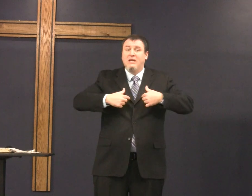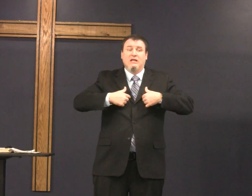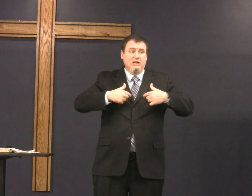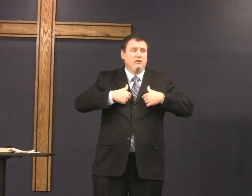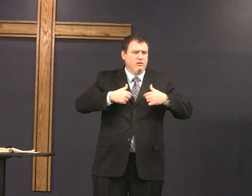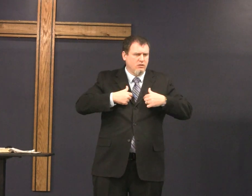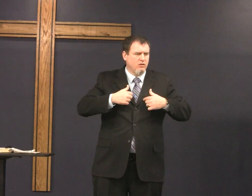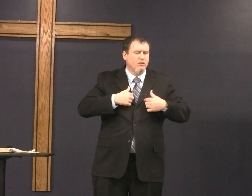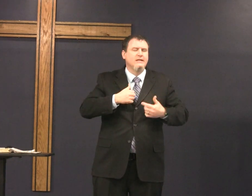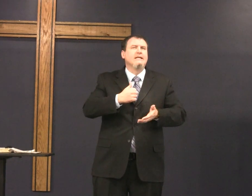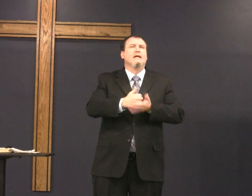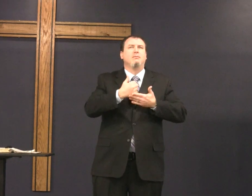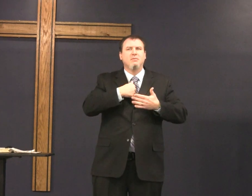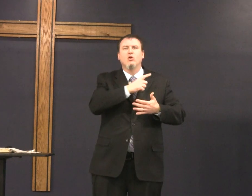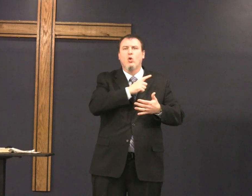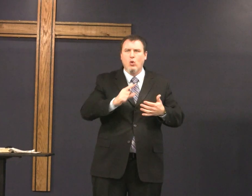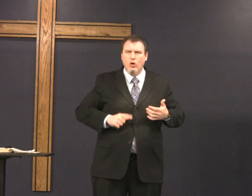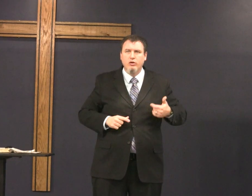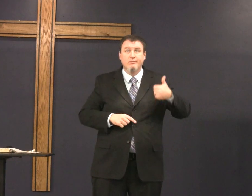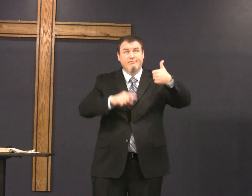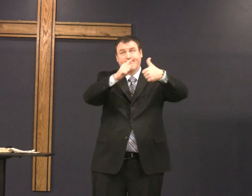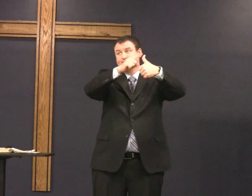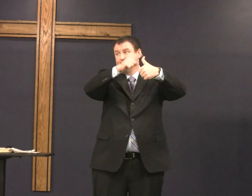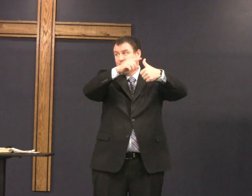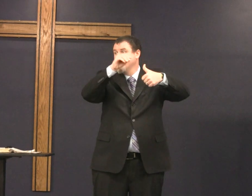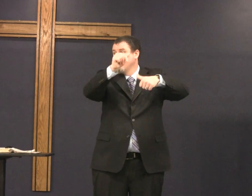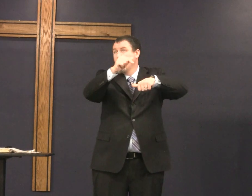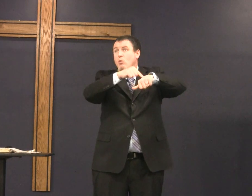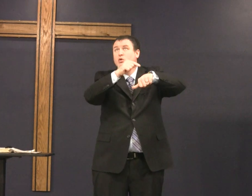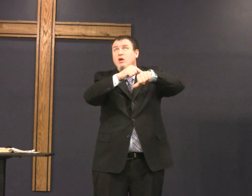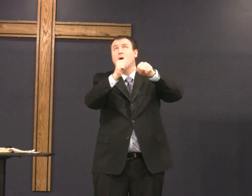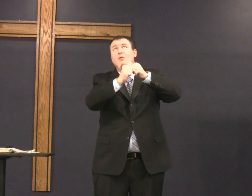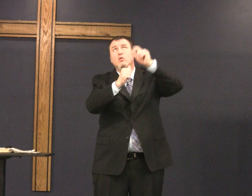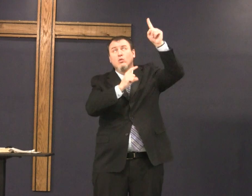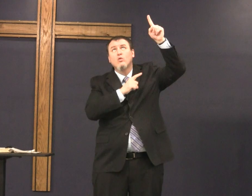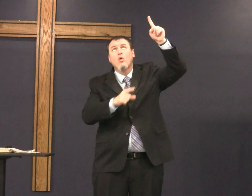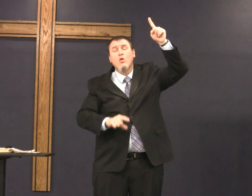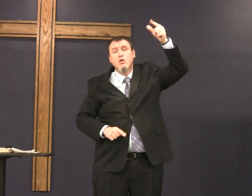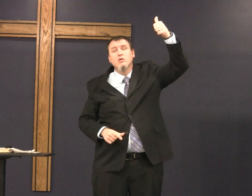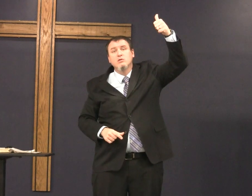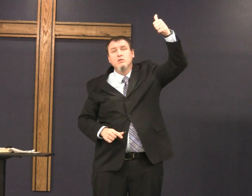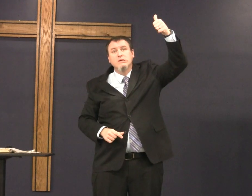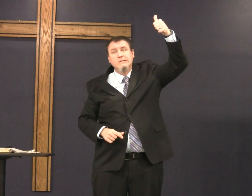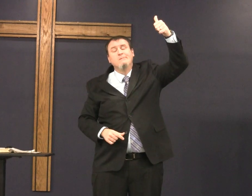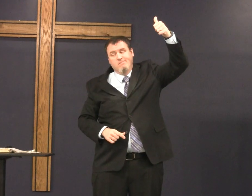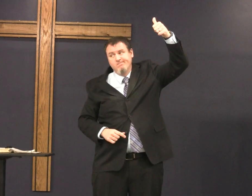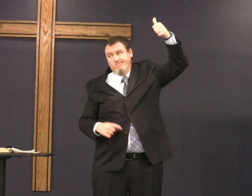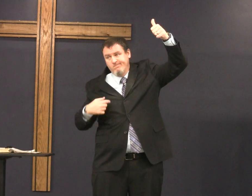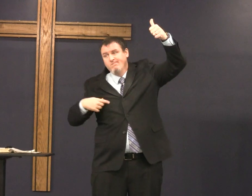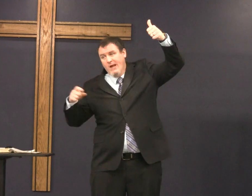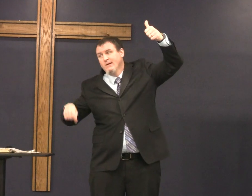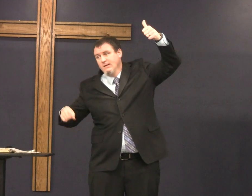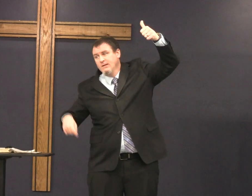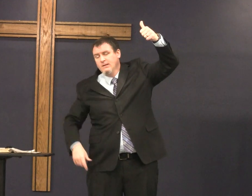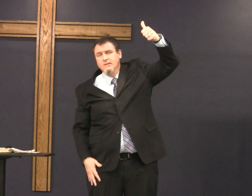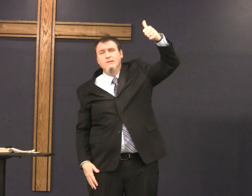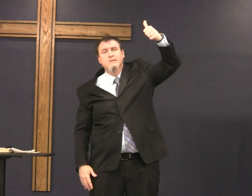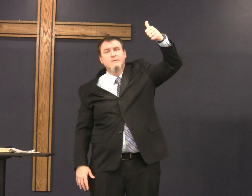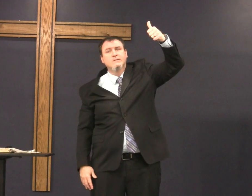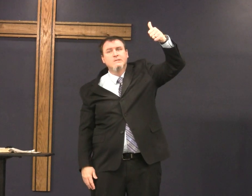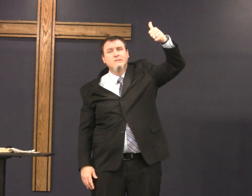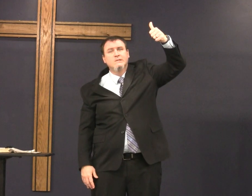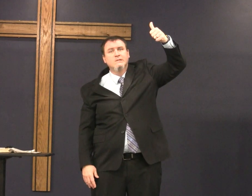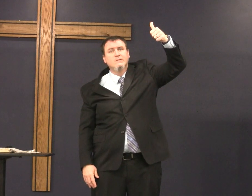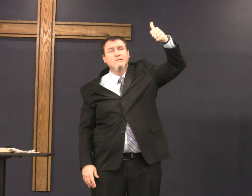and we'll work on me and help me first of all to spend more time with him because I need to